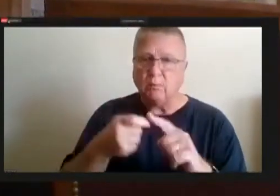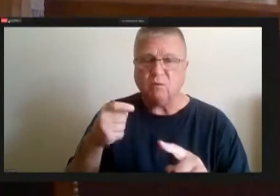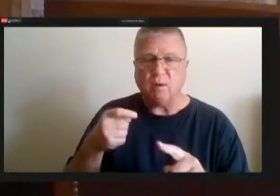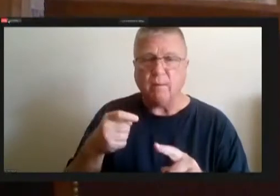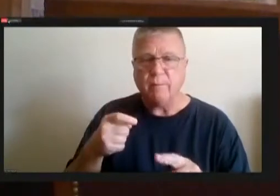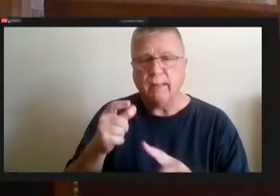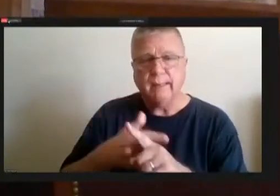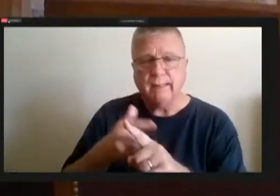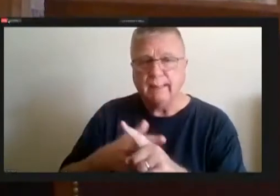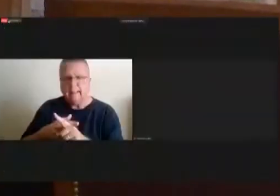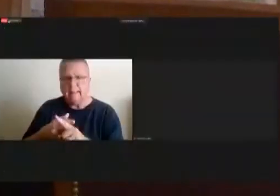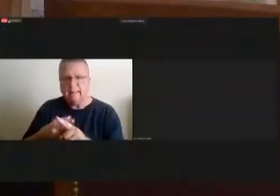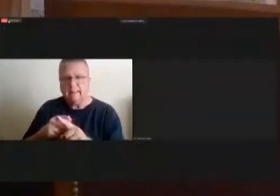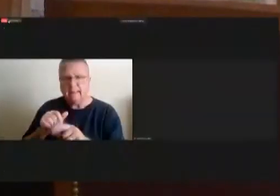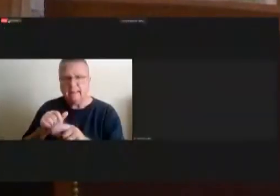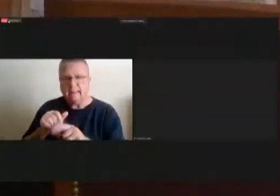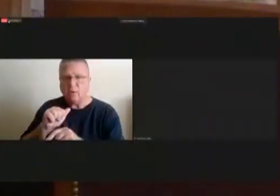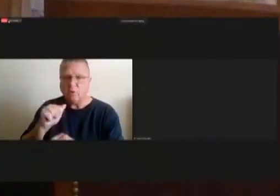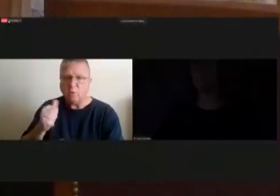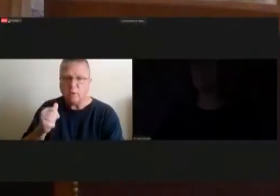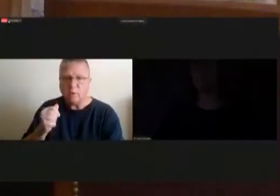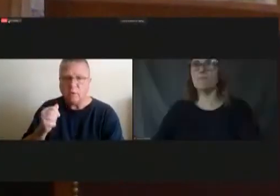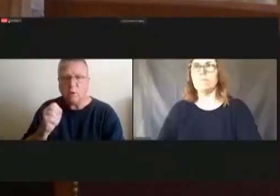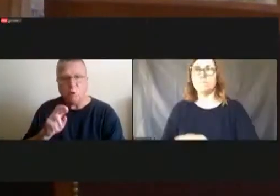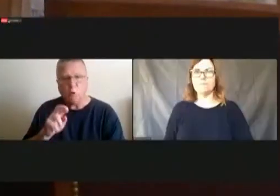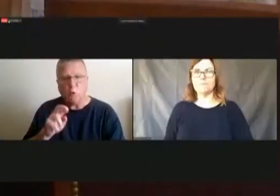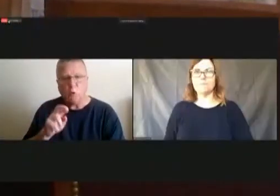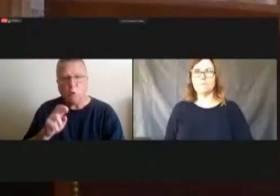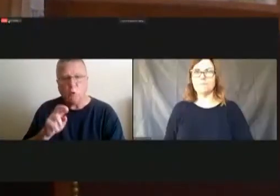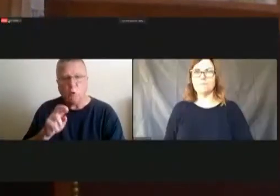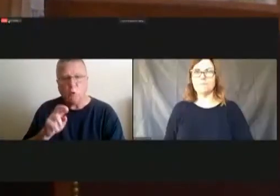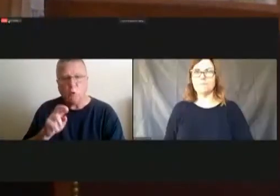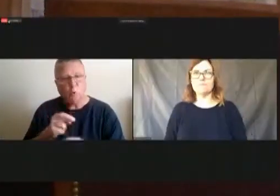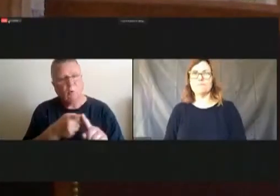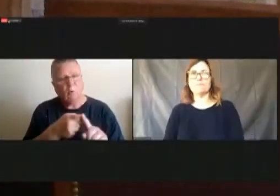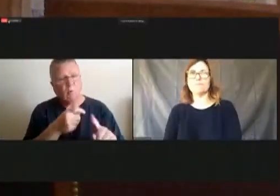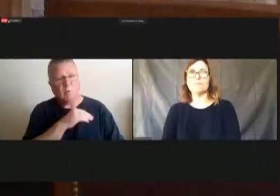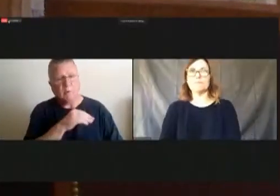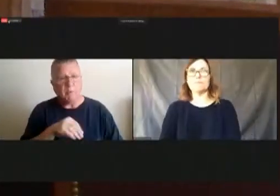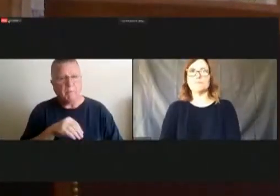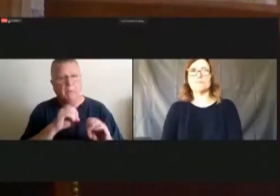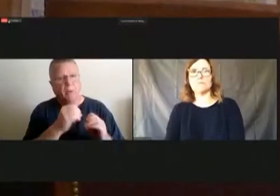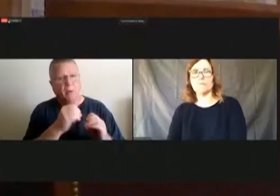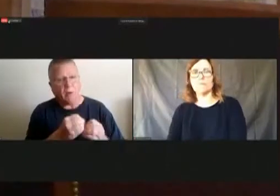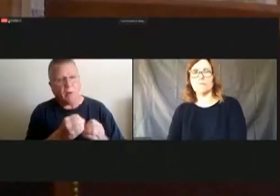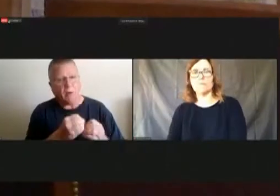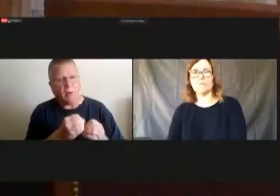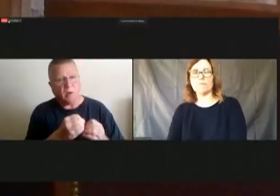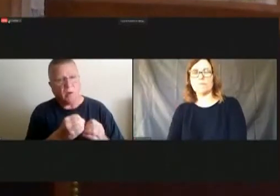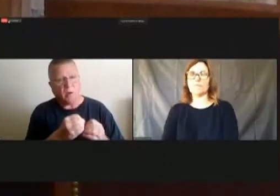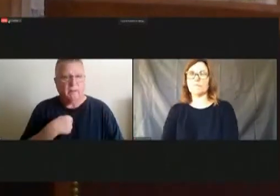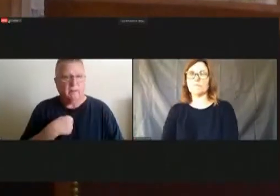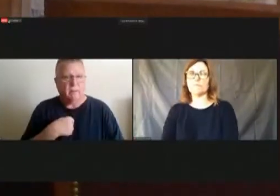authority whether it comes from the mayor's office. For me, I took it right from the chief, you know, and I feel like the chief knows best.